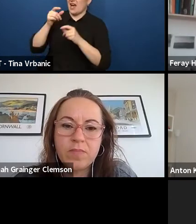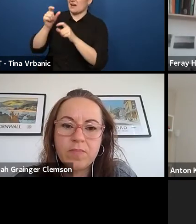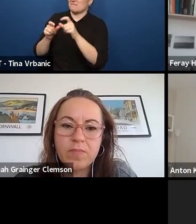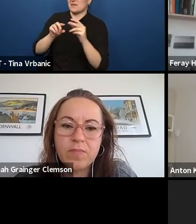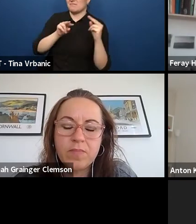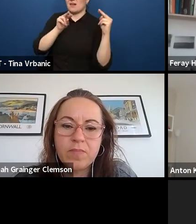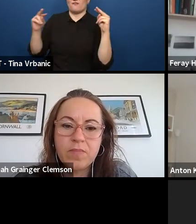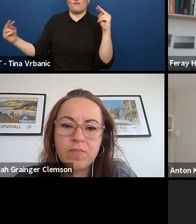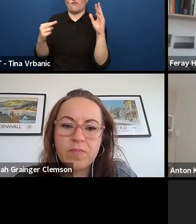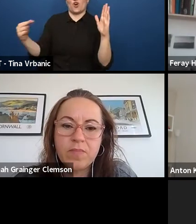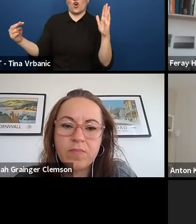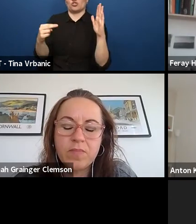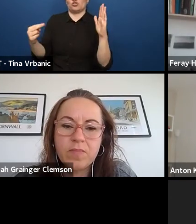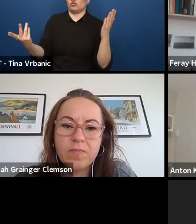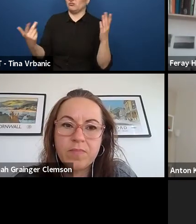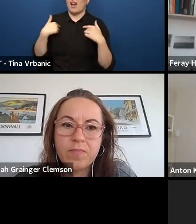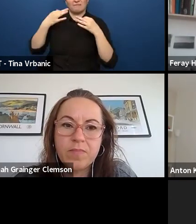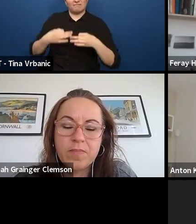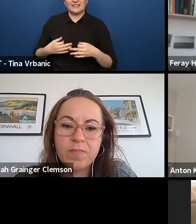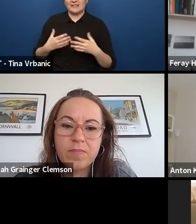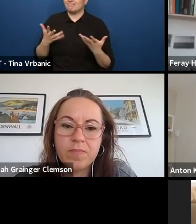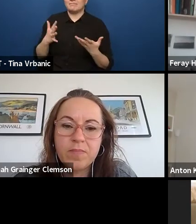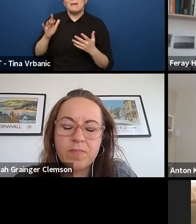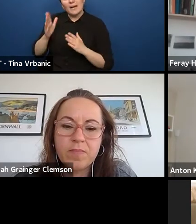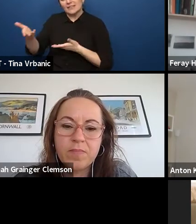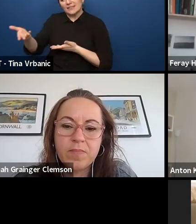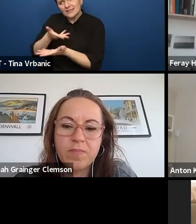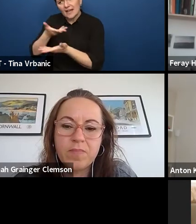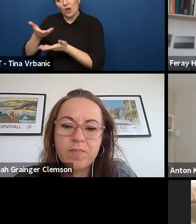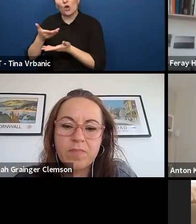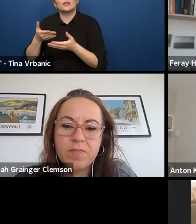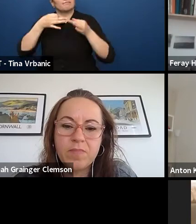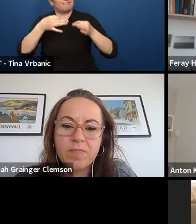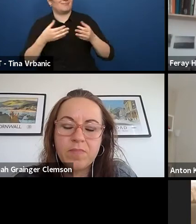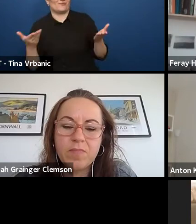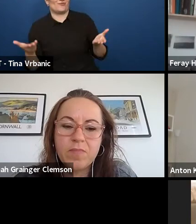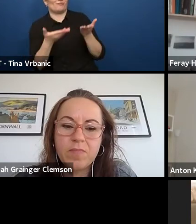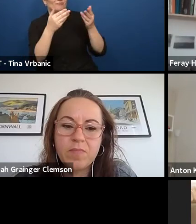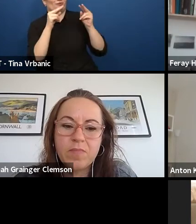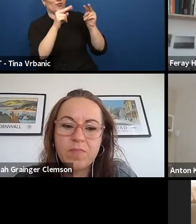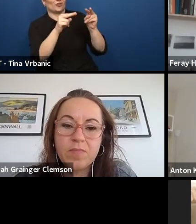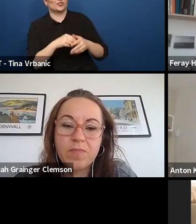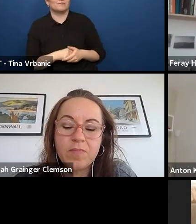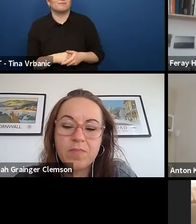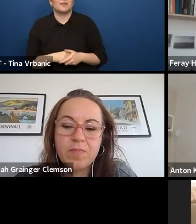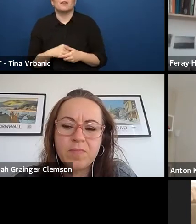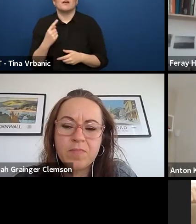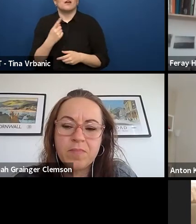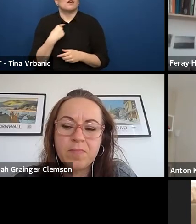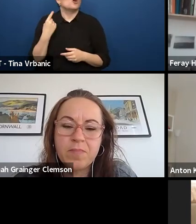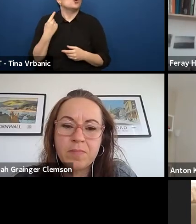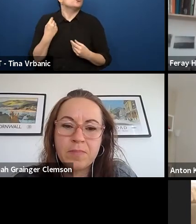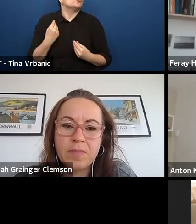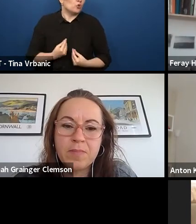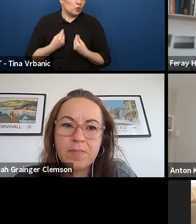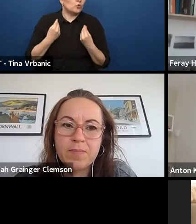Yeah, and I truly recommend, because I think in youth theatre in general, we are quite aware of our audience